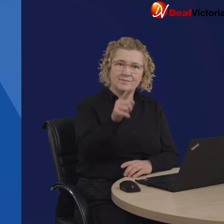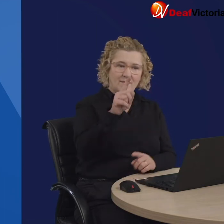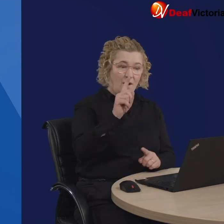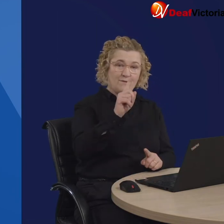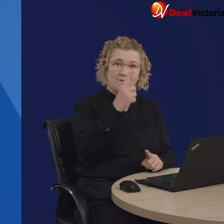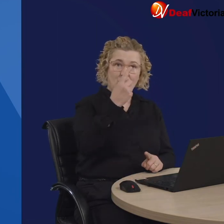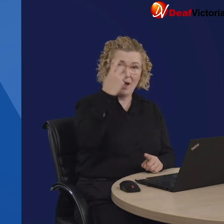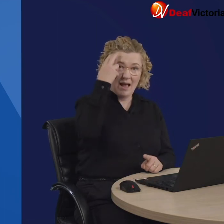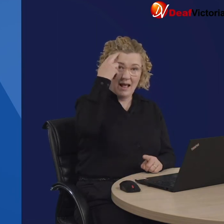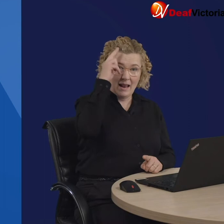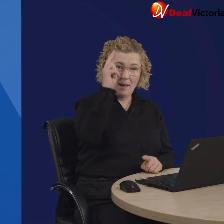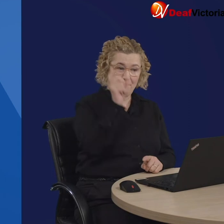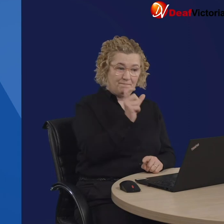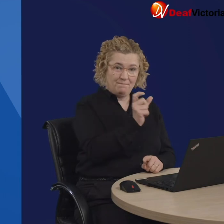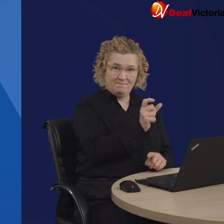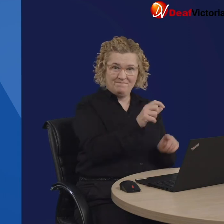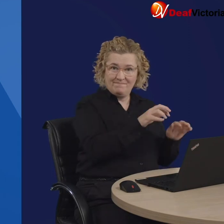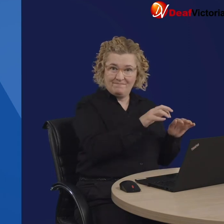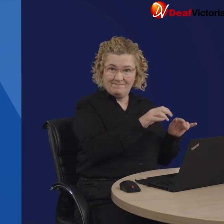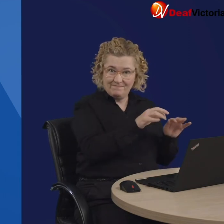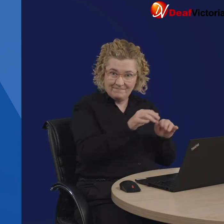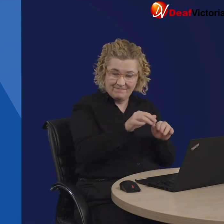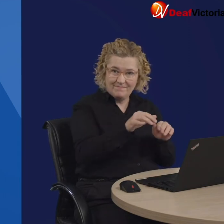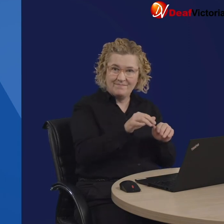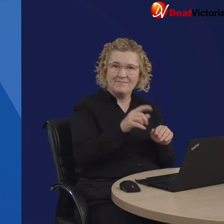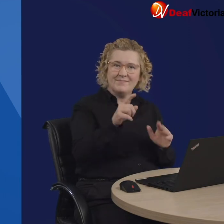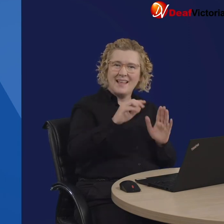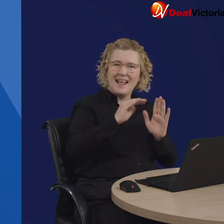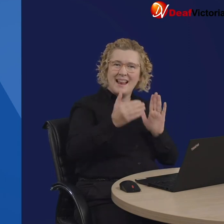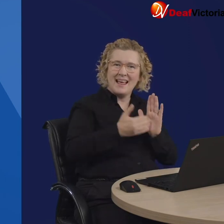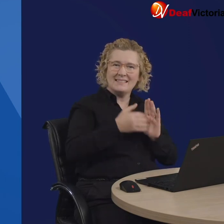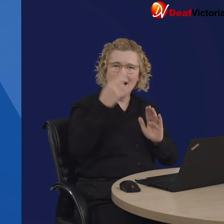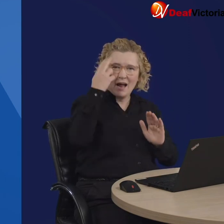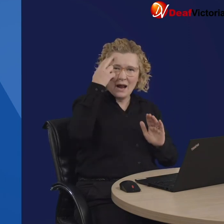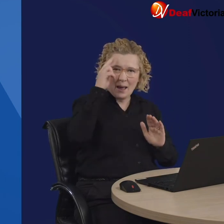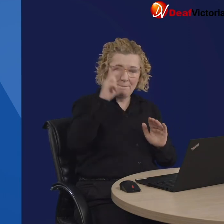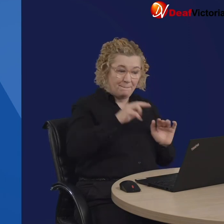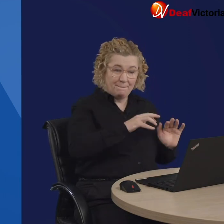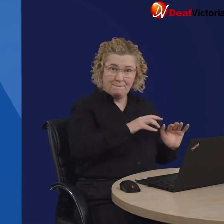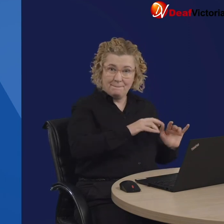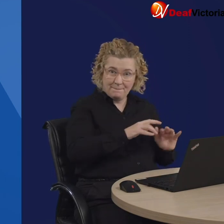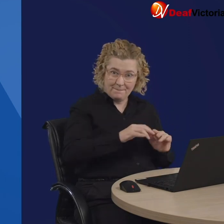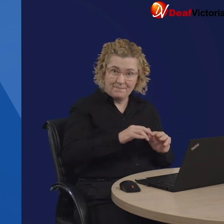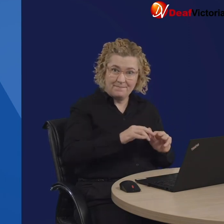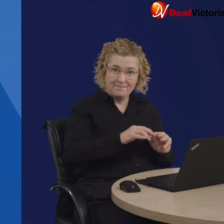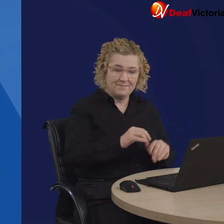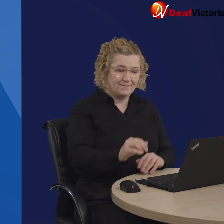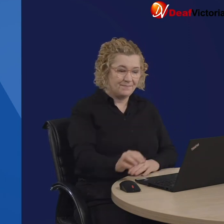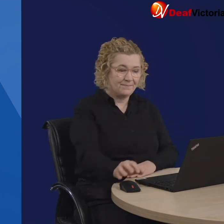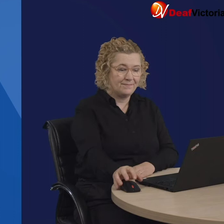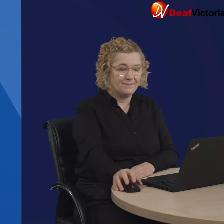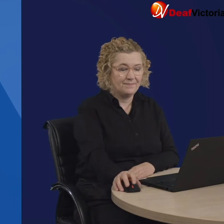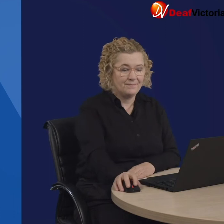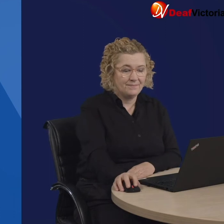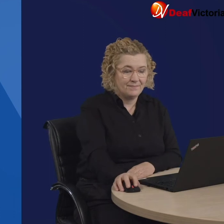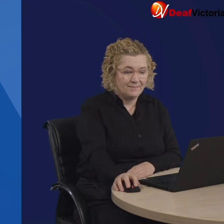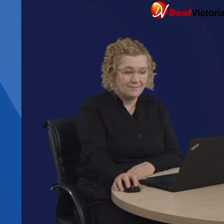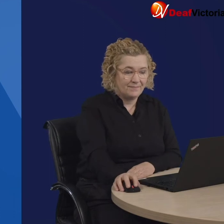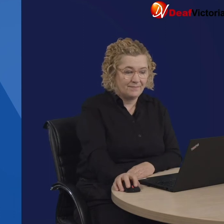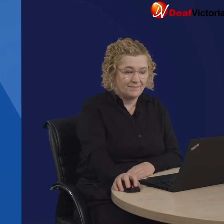Put in your details, including first and last name.